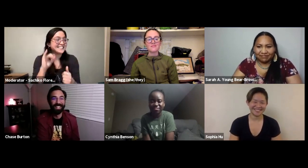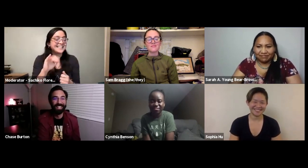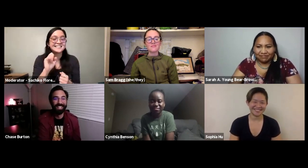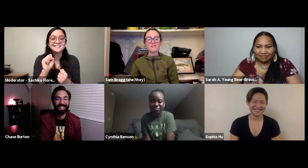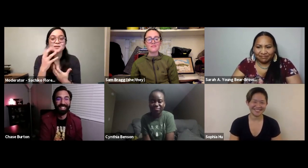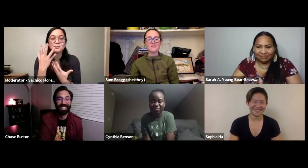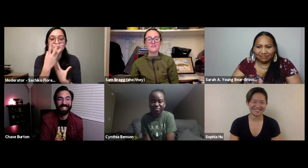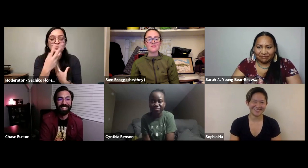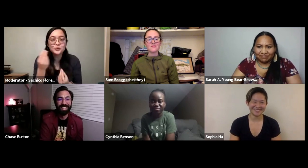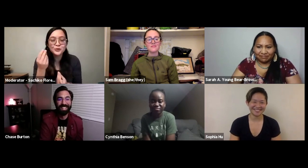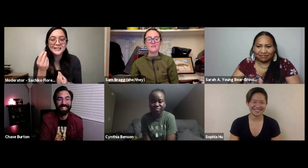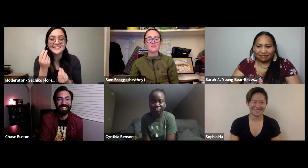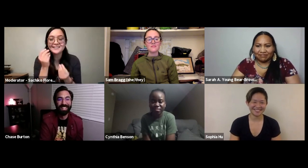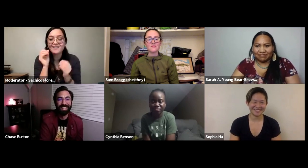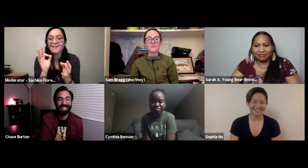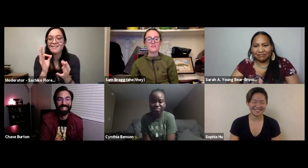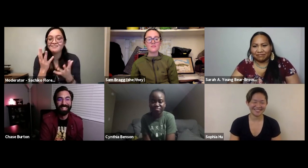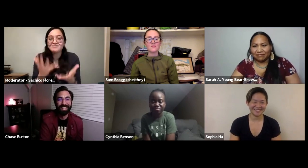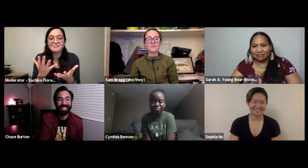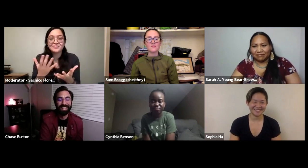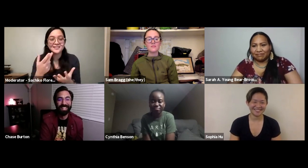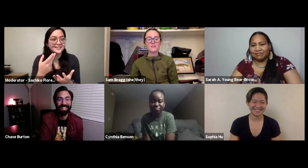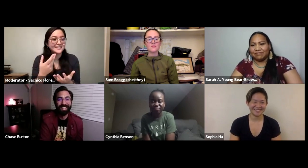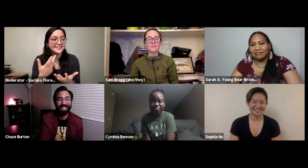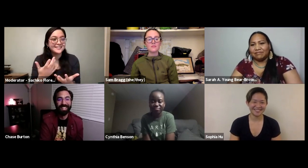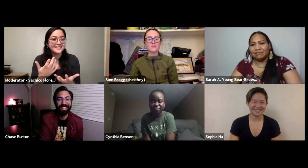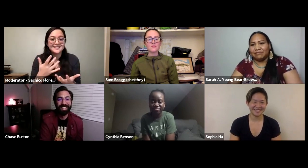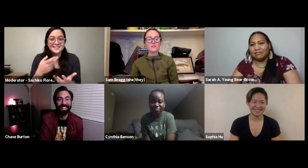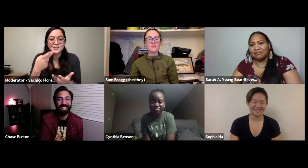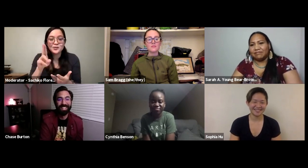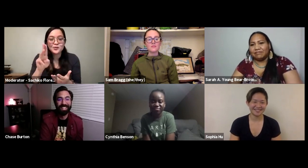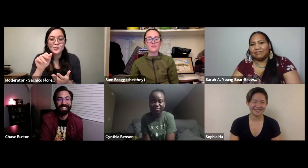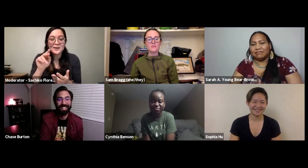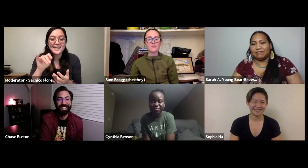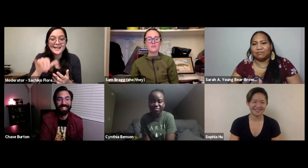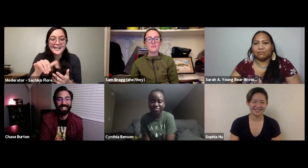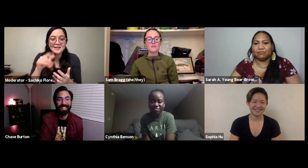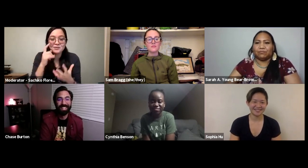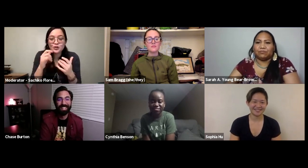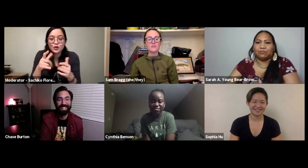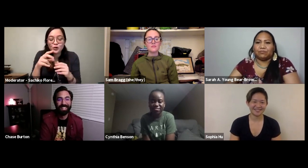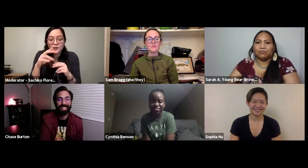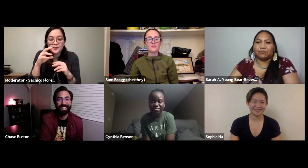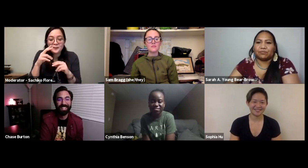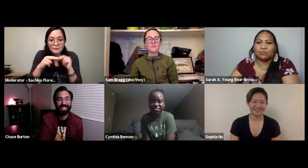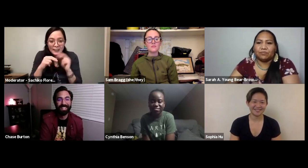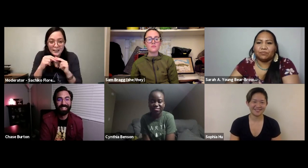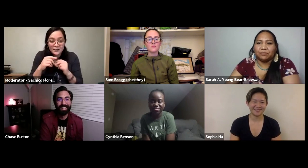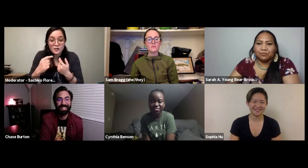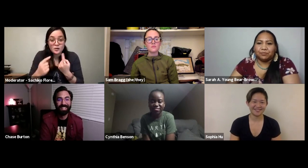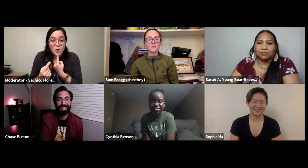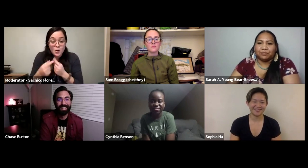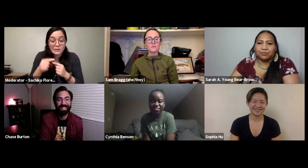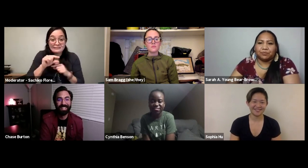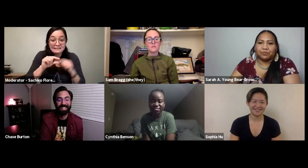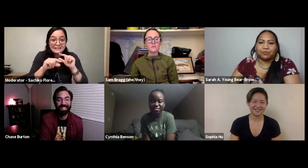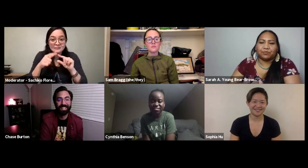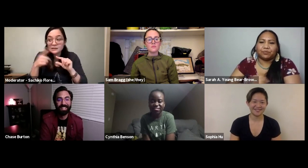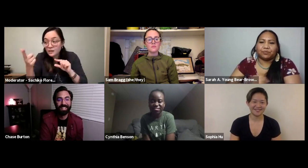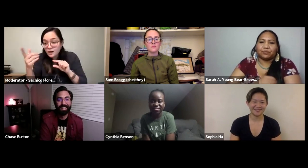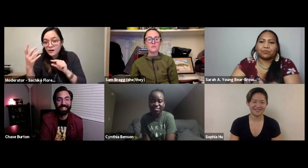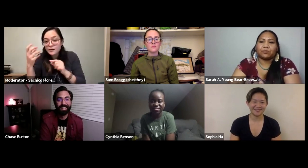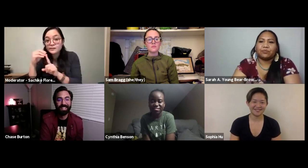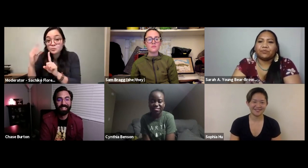Exactly! I think that's that's the beauty of humanity. It's you start off alone